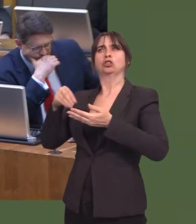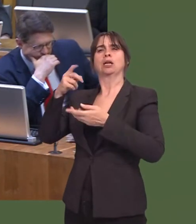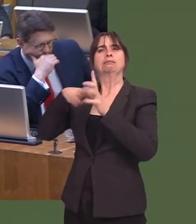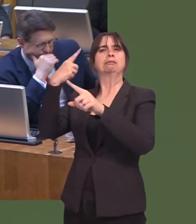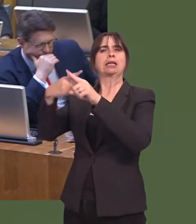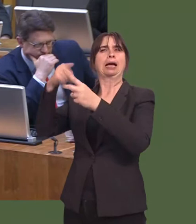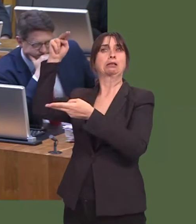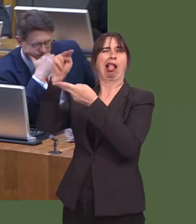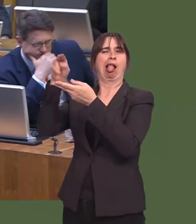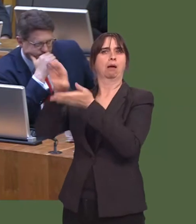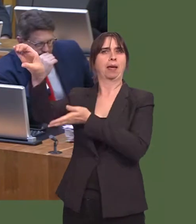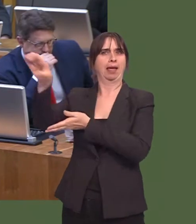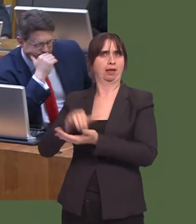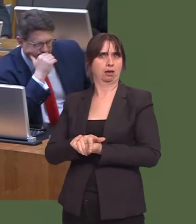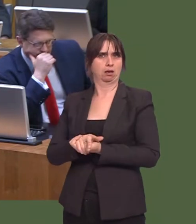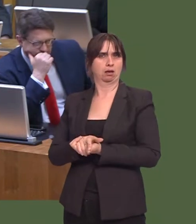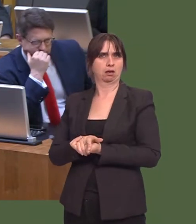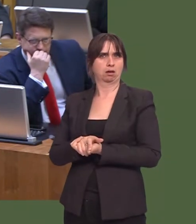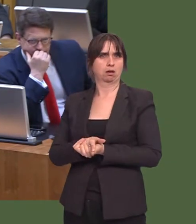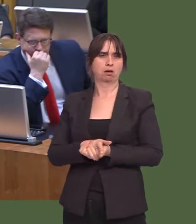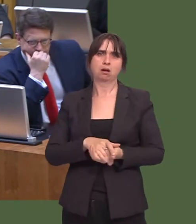money through the reduction and loss of in-work benefits.